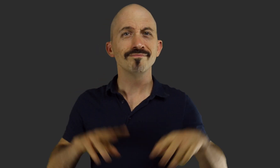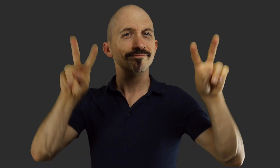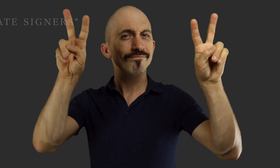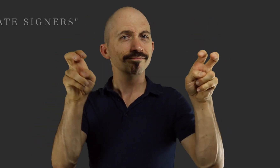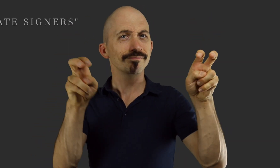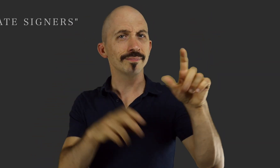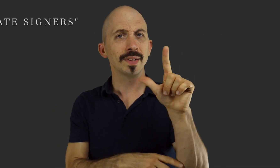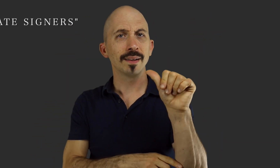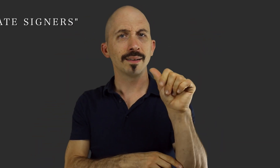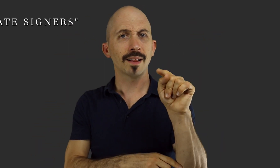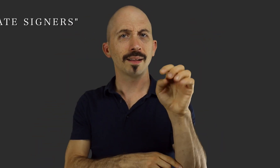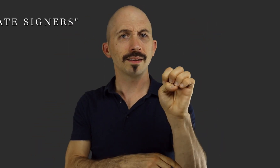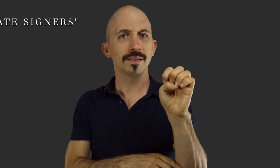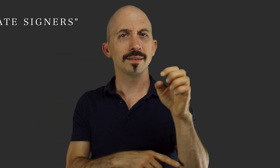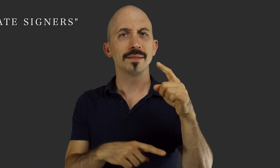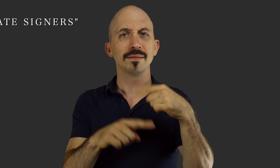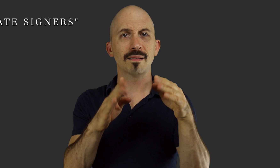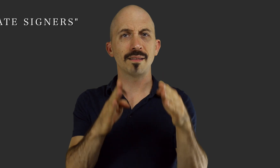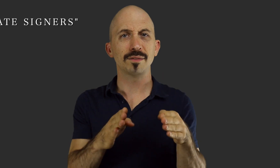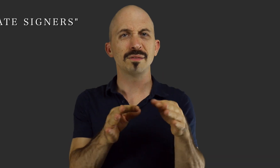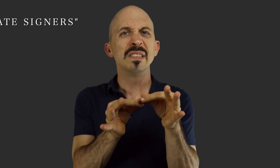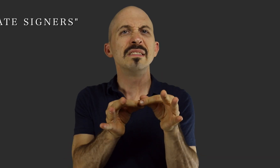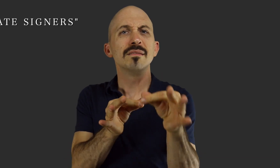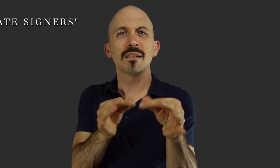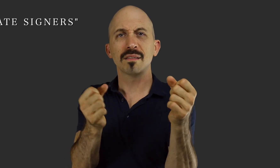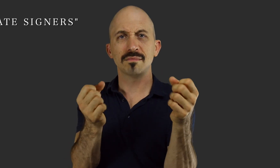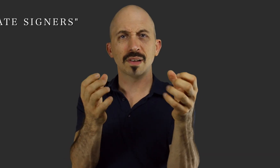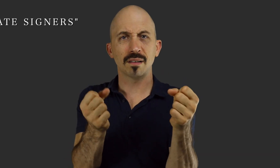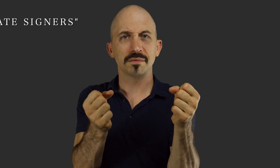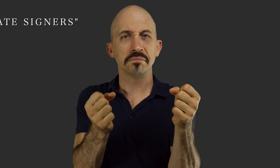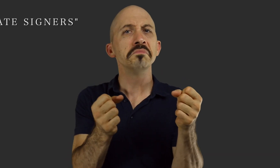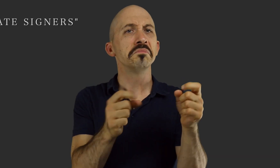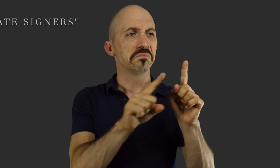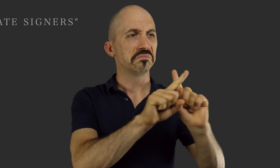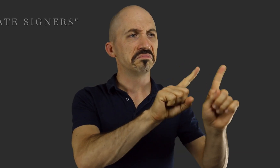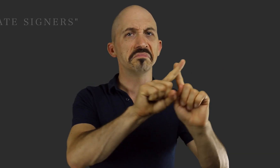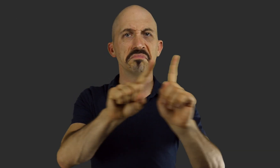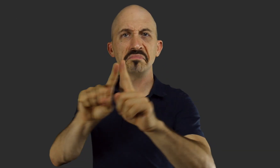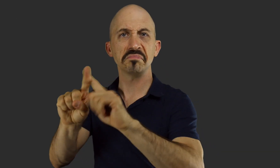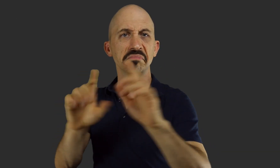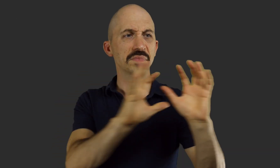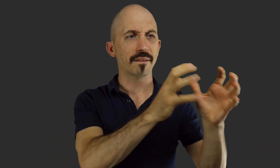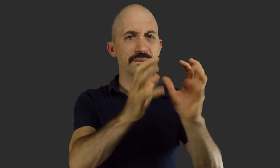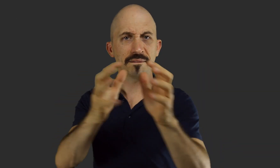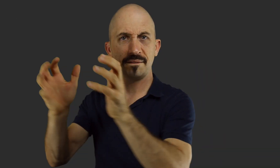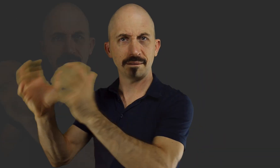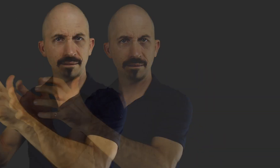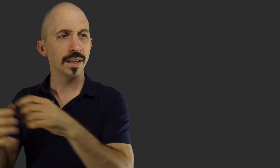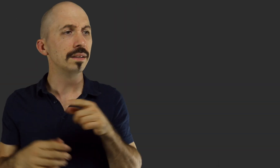Late signers (sign: DELAY-SIGNER) are grouped into several categories: